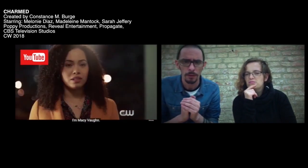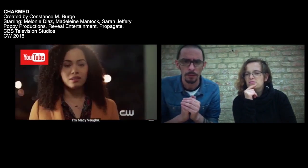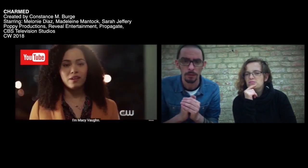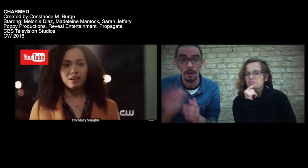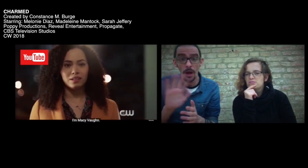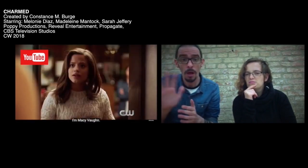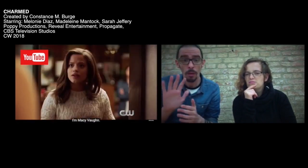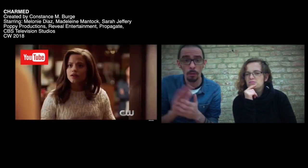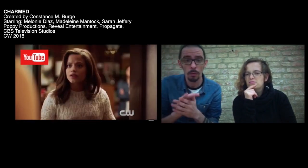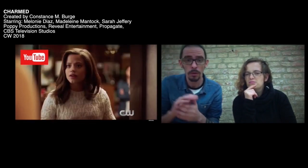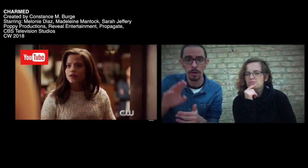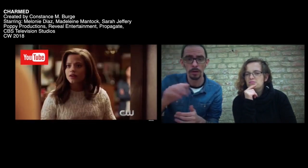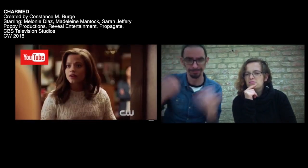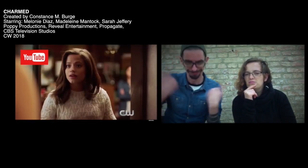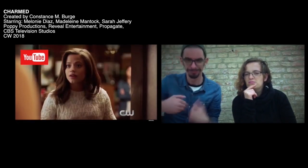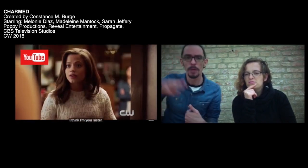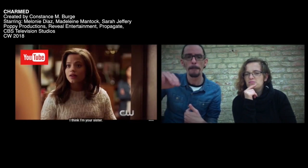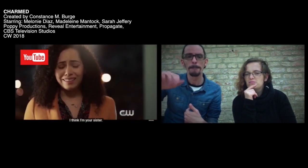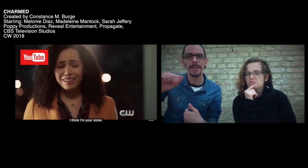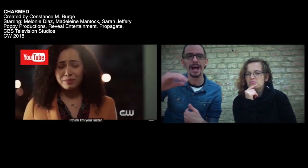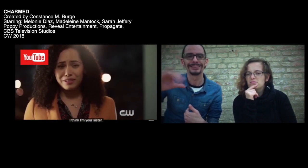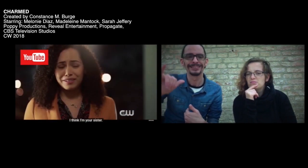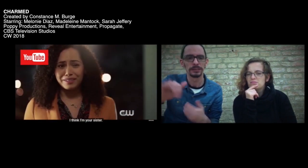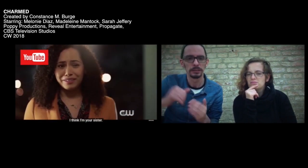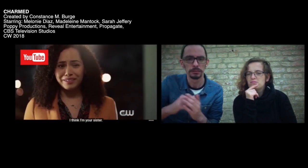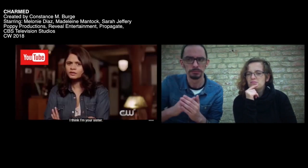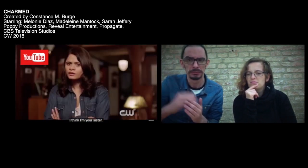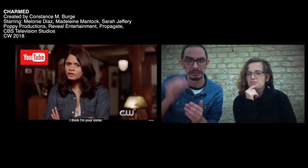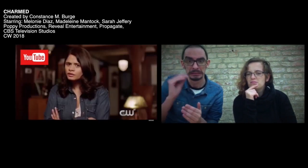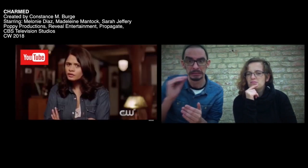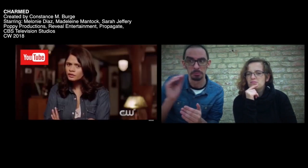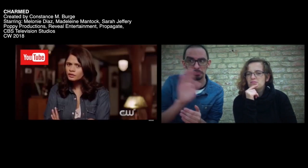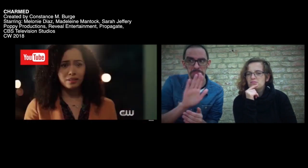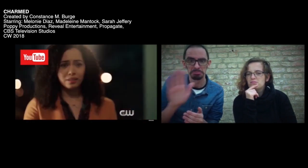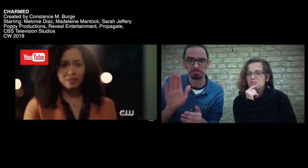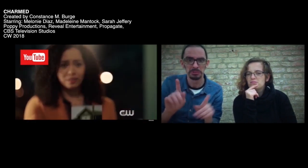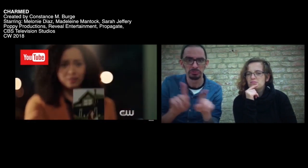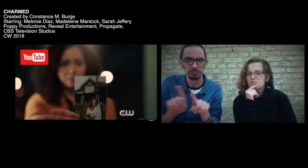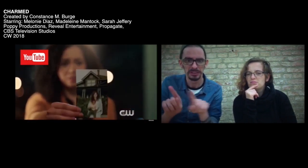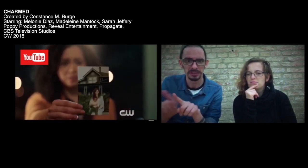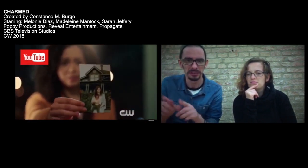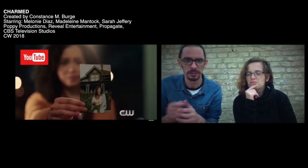[Hallo, ich bin Macy.] [Ich glaube, dass ich eure Schwester bin.]